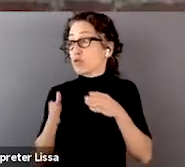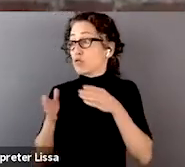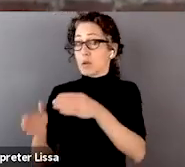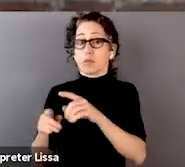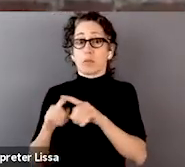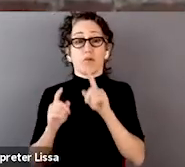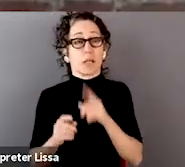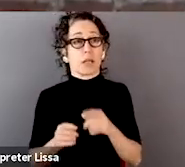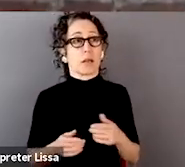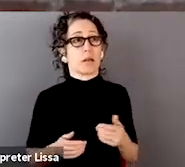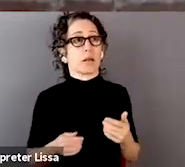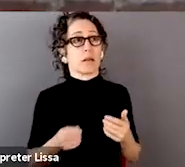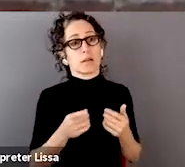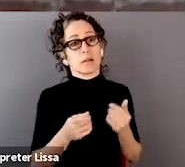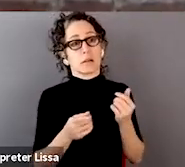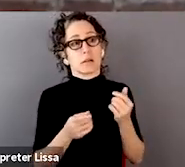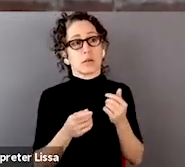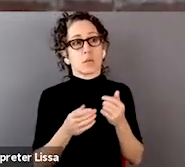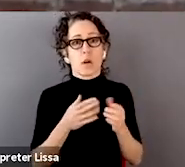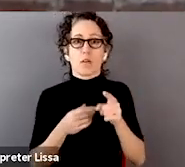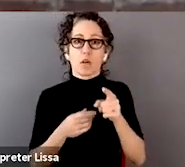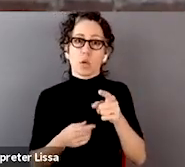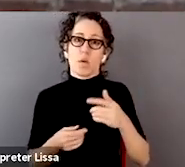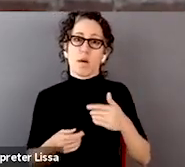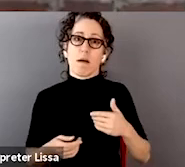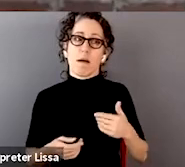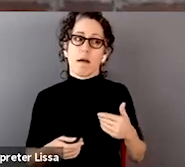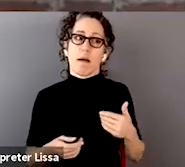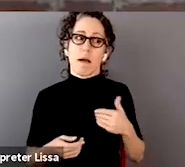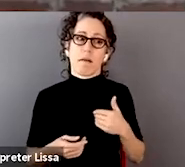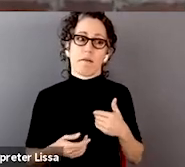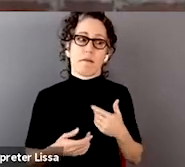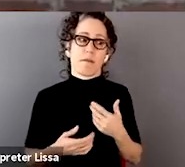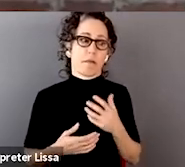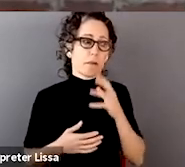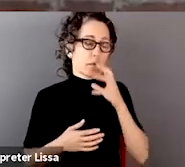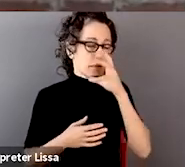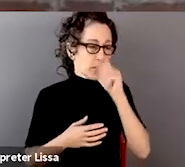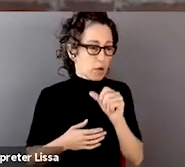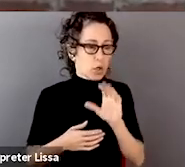what you're most interested in is, I totally agree with Beth, is a good first step.